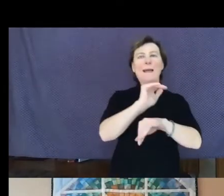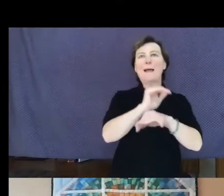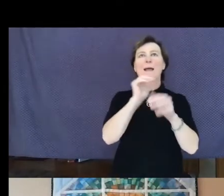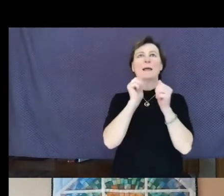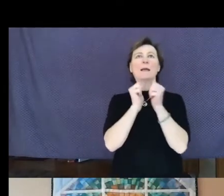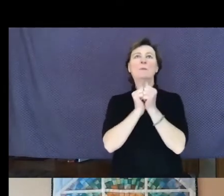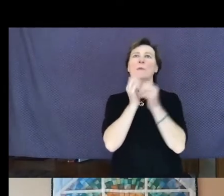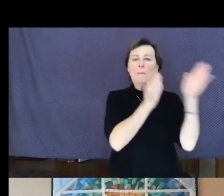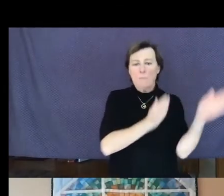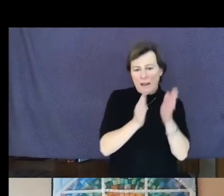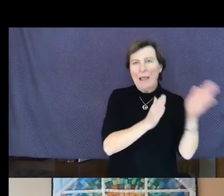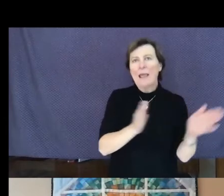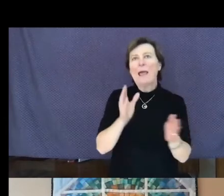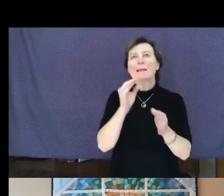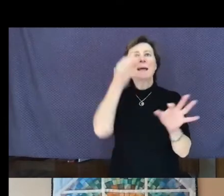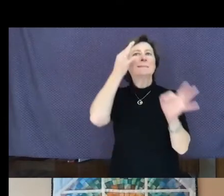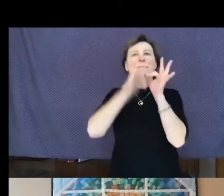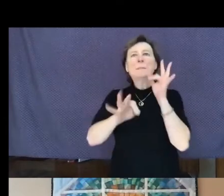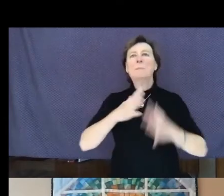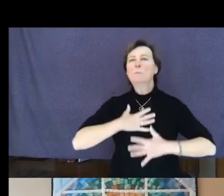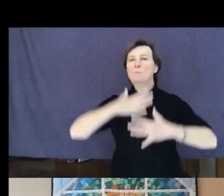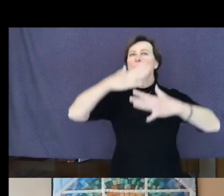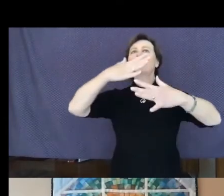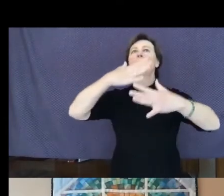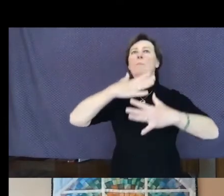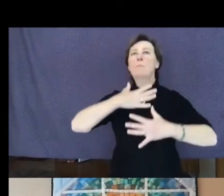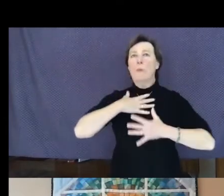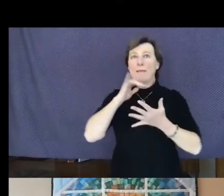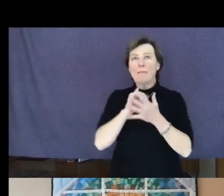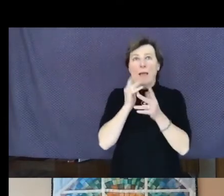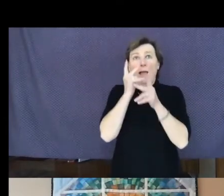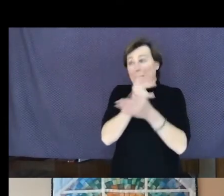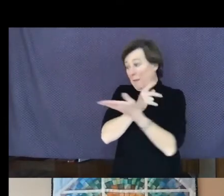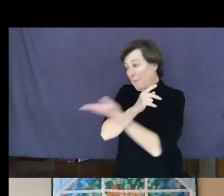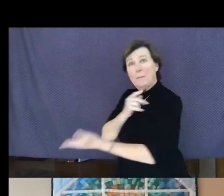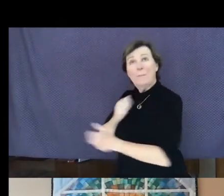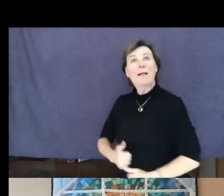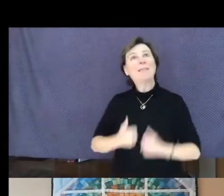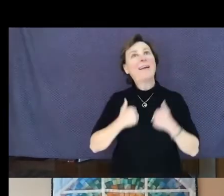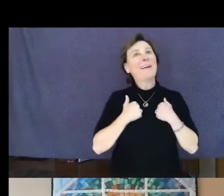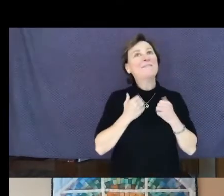kept him alive. Before you know kindness as the